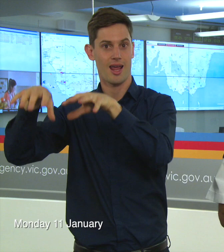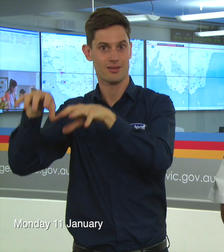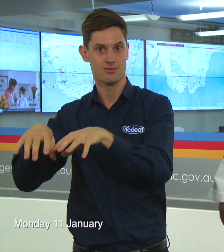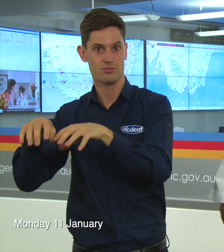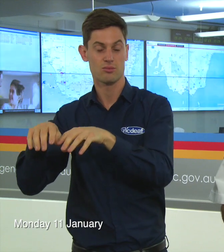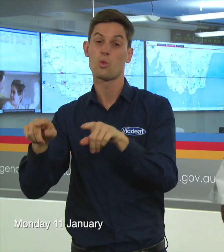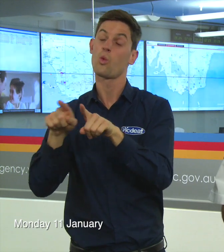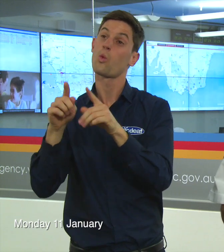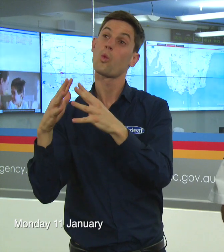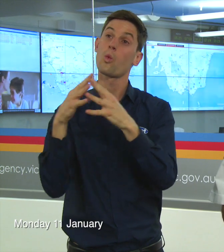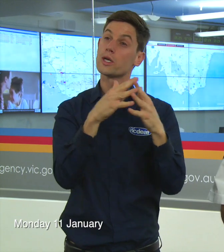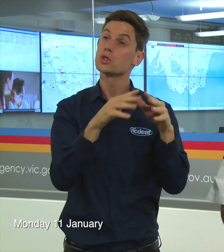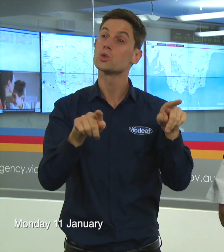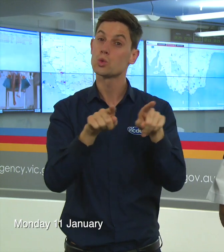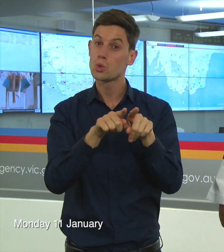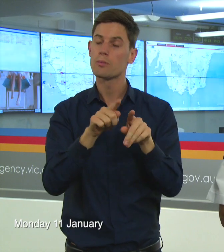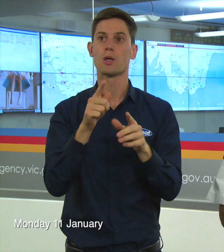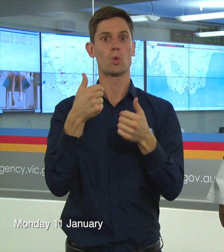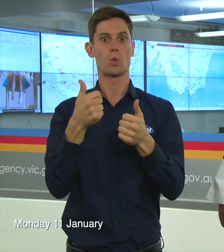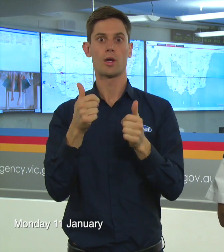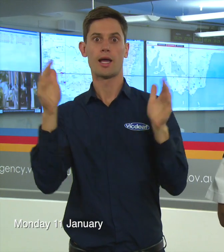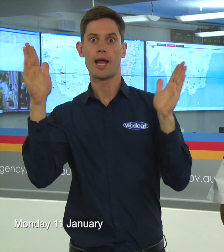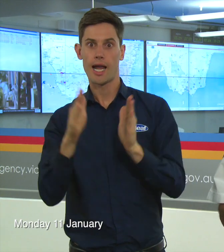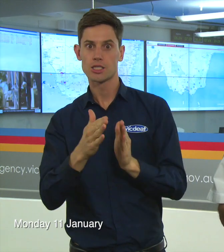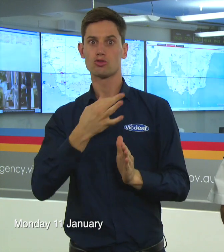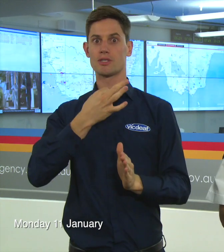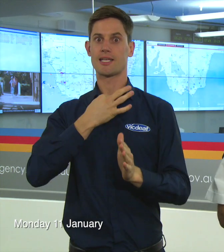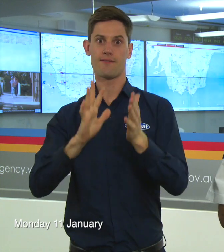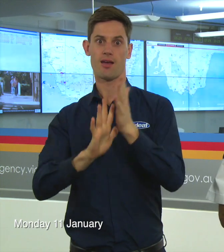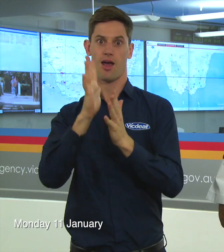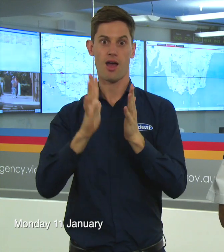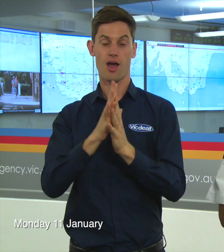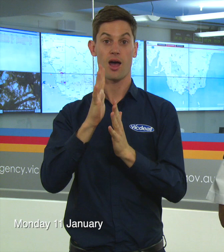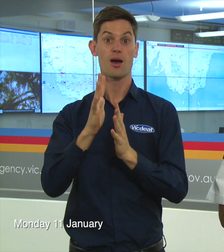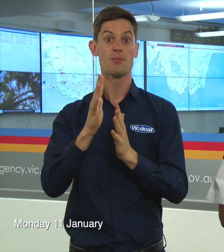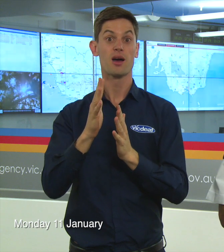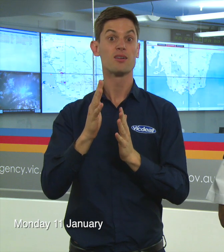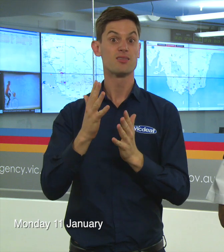So that will reduce the risk for a short period, but we don’t see it being seasonal changing